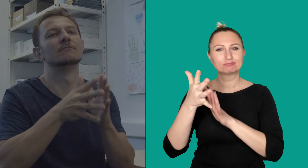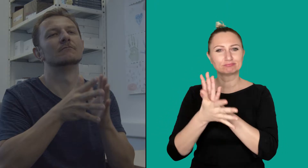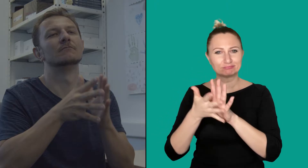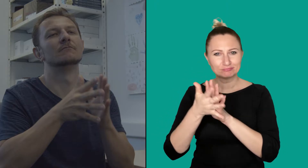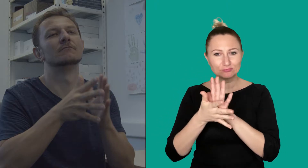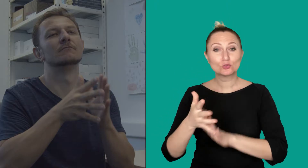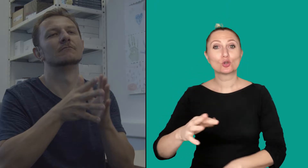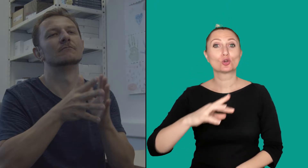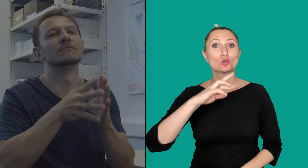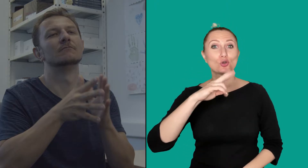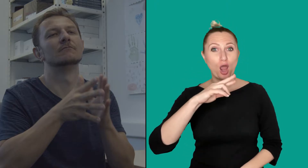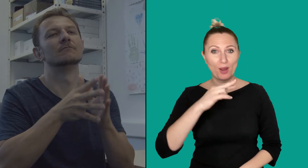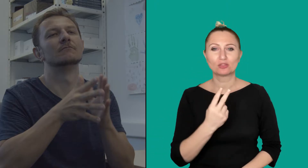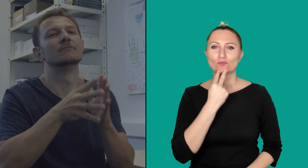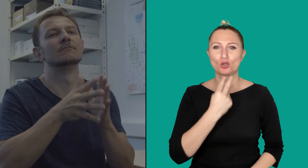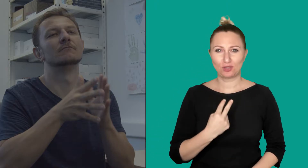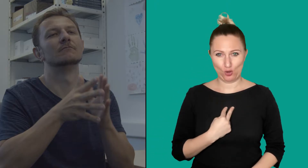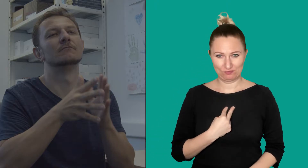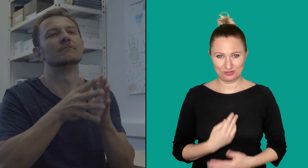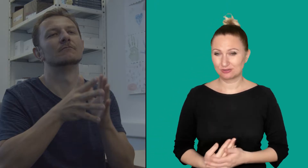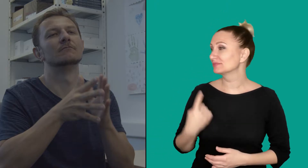His name sign is like this.